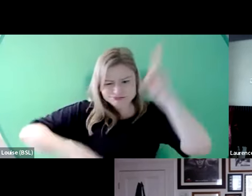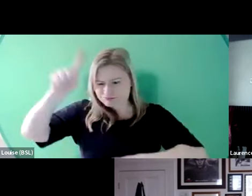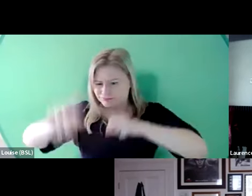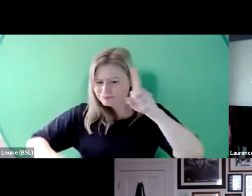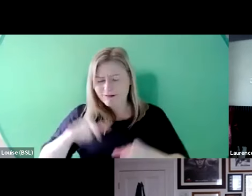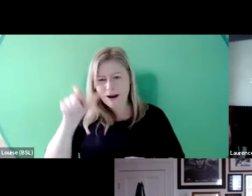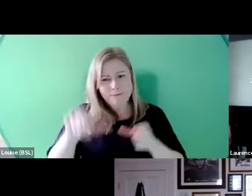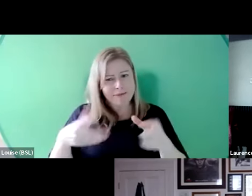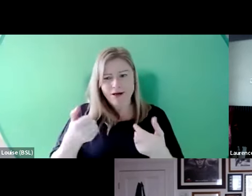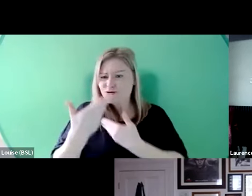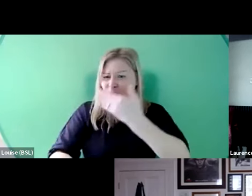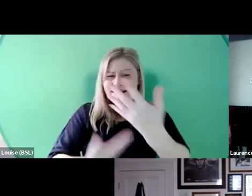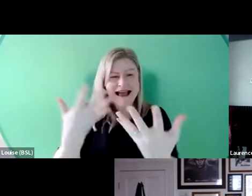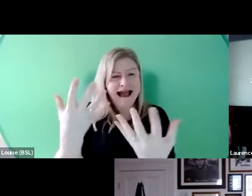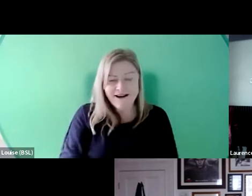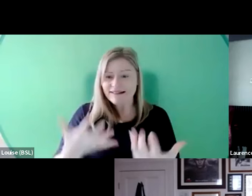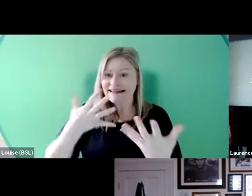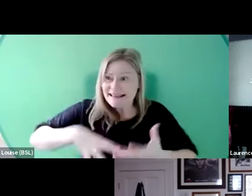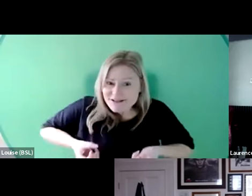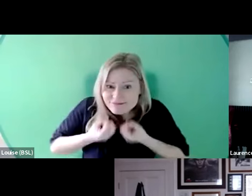stories out there that need to be shared as well.